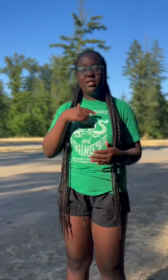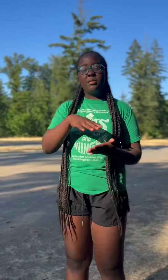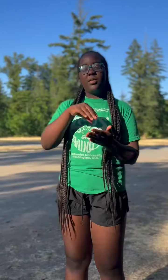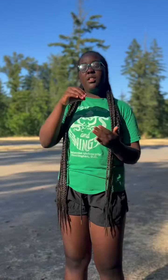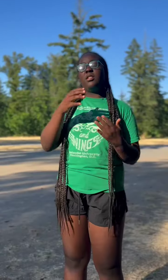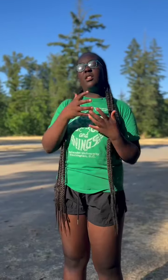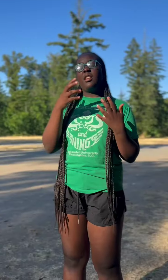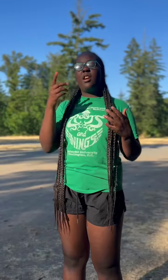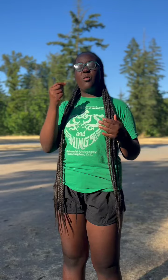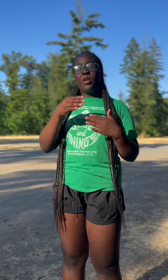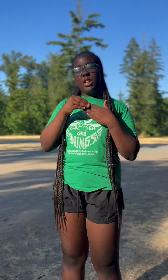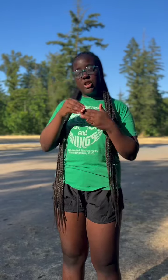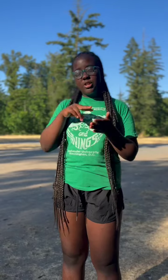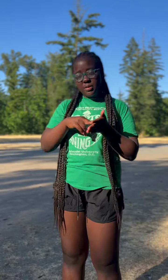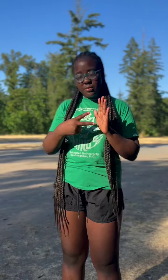I learned a lot about being a leader means.